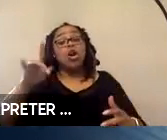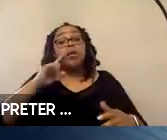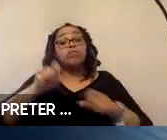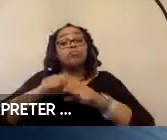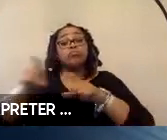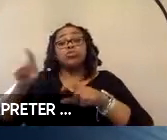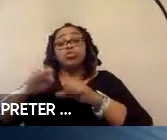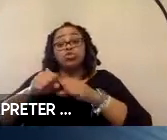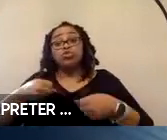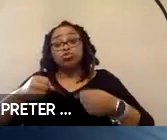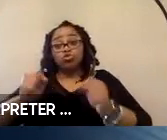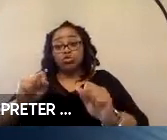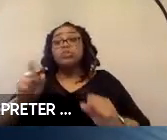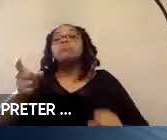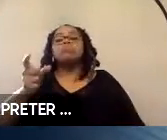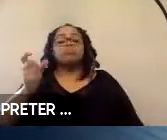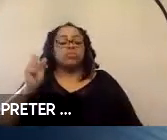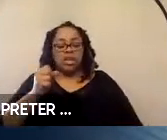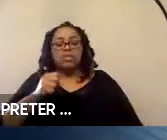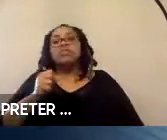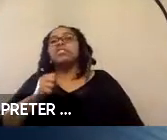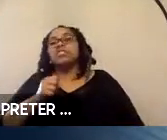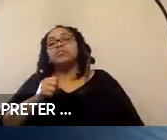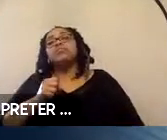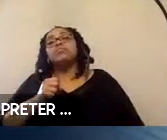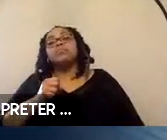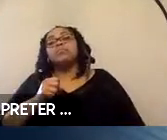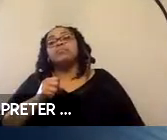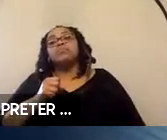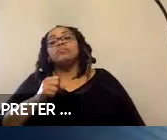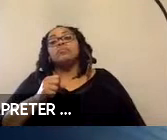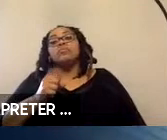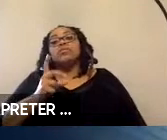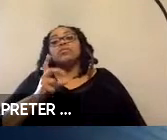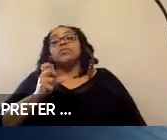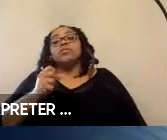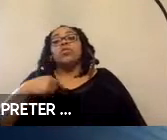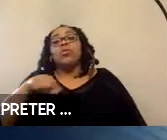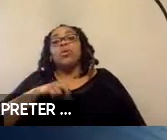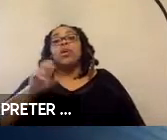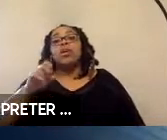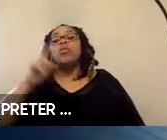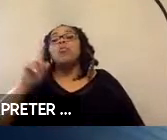Yes, it would. So, we are able to define where that bus stop may